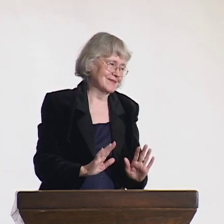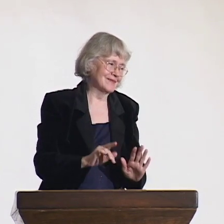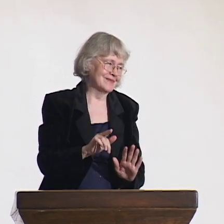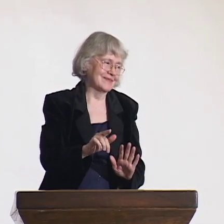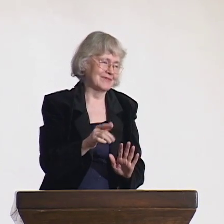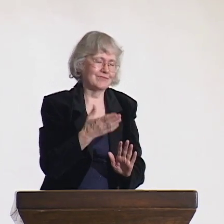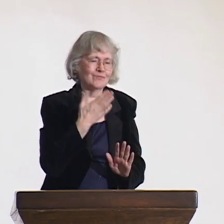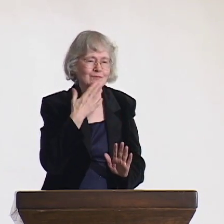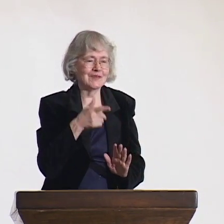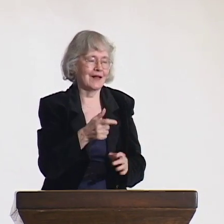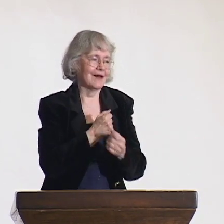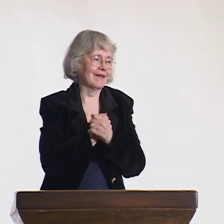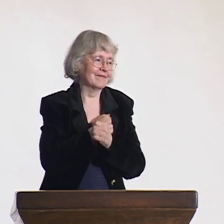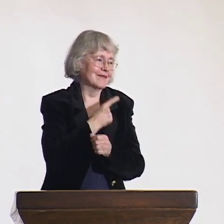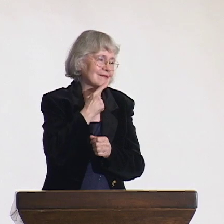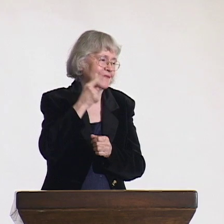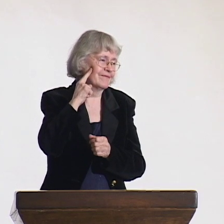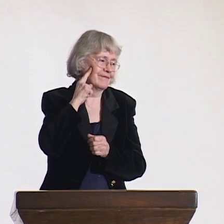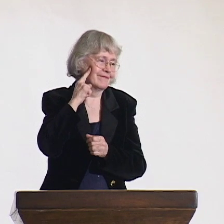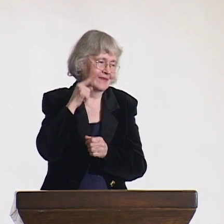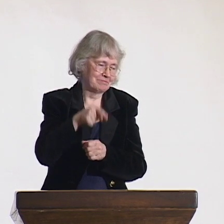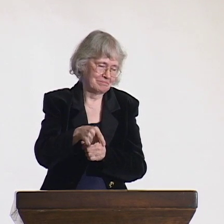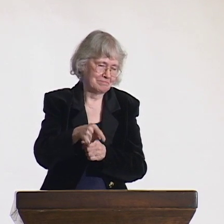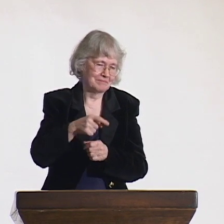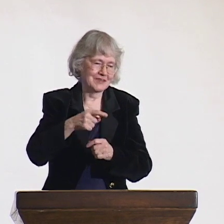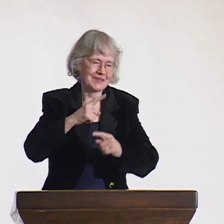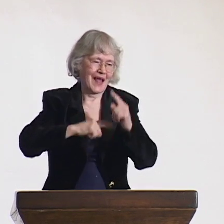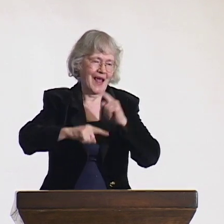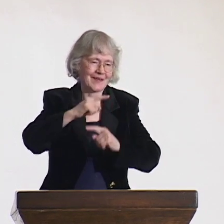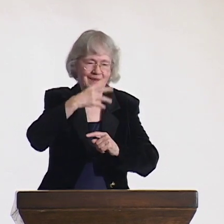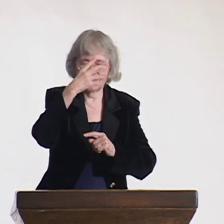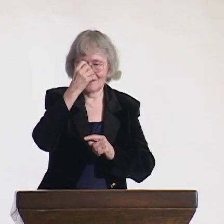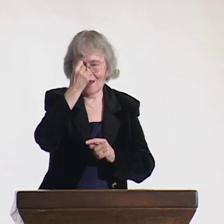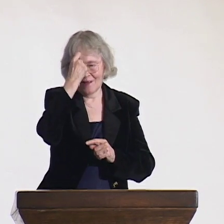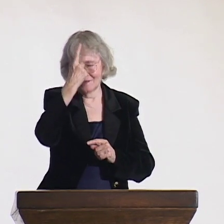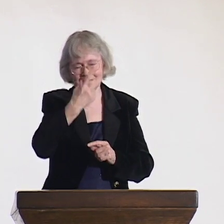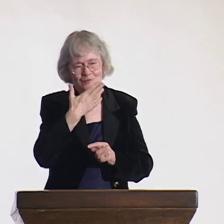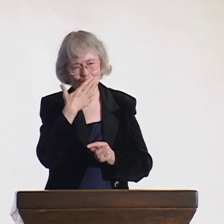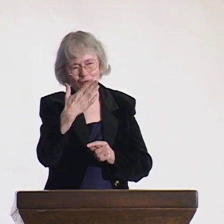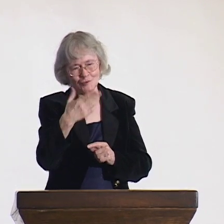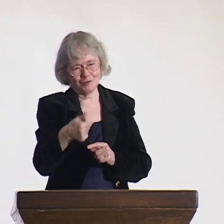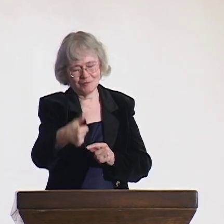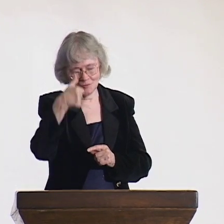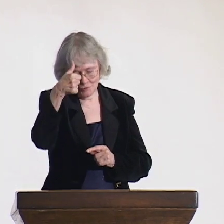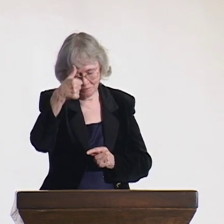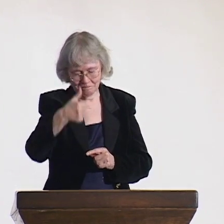but it loves deaf people and can understand signs. It really understands sign language well.